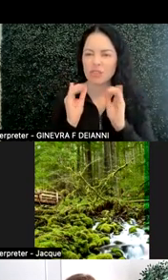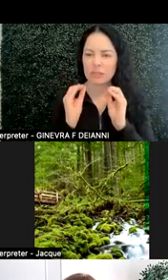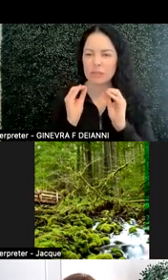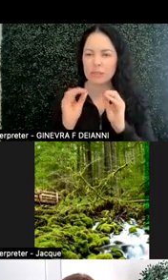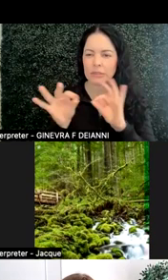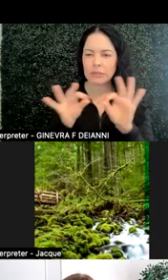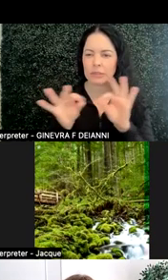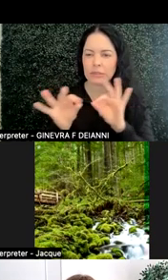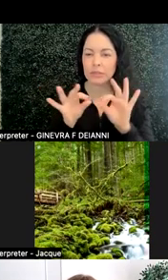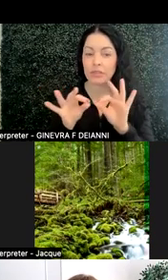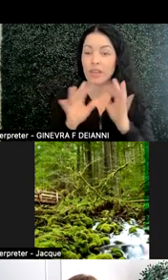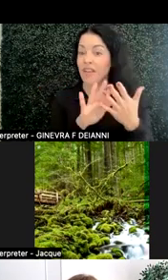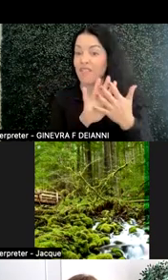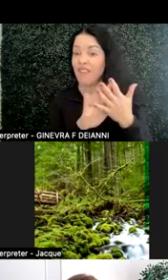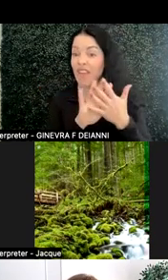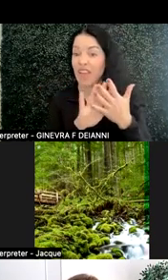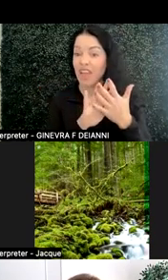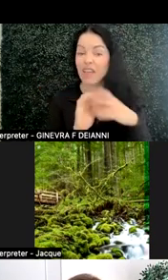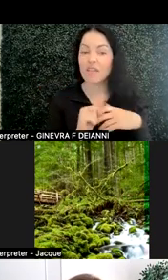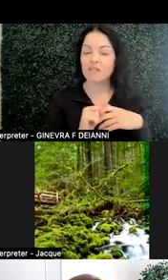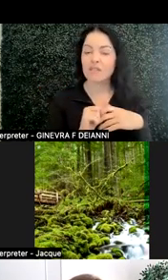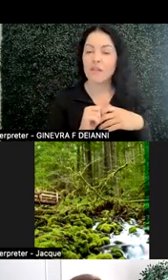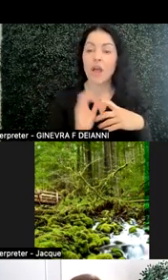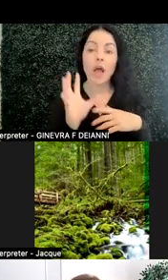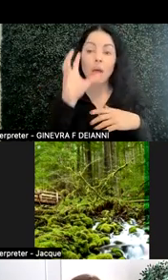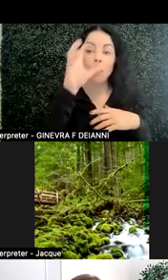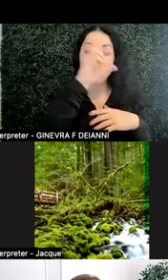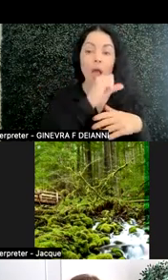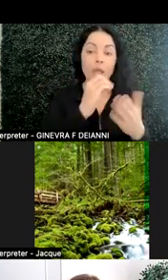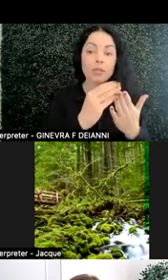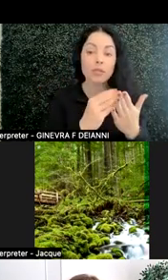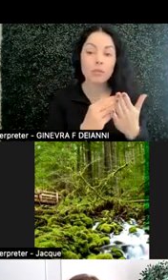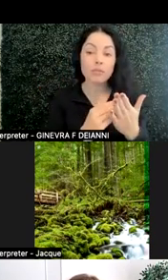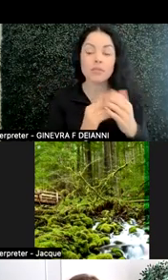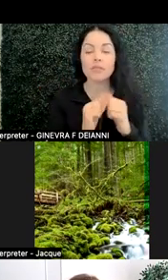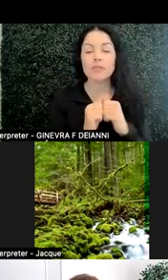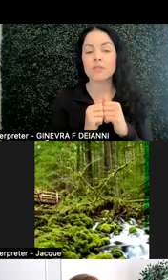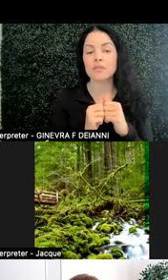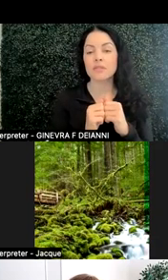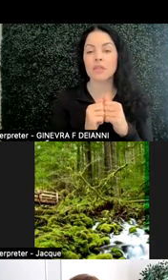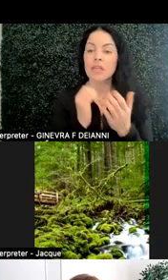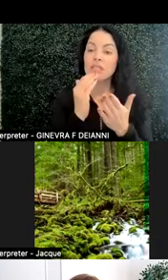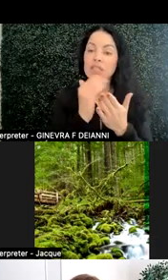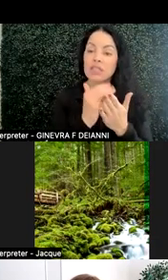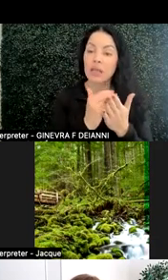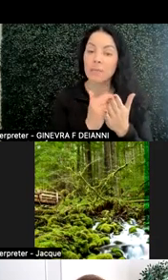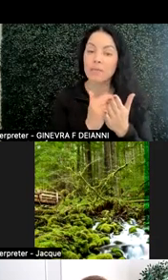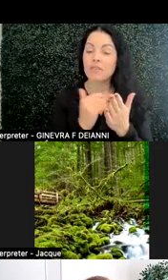vagueness, and applied steps. Steps well you were supposed to take it away